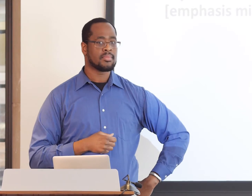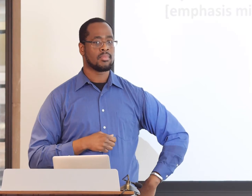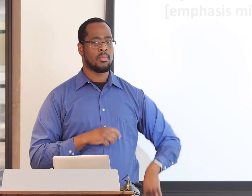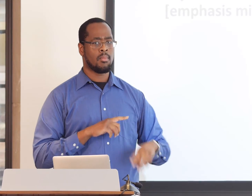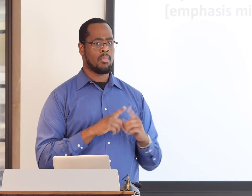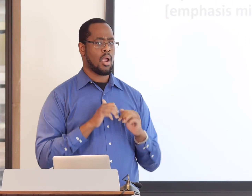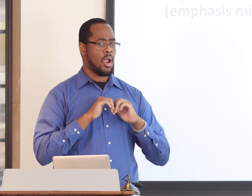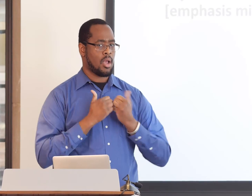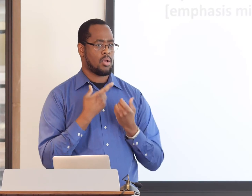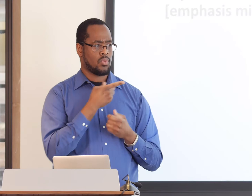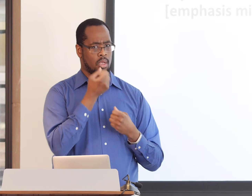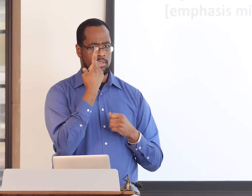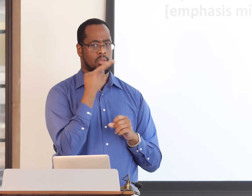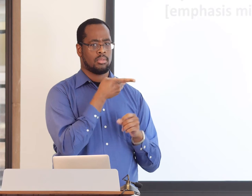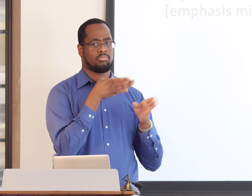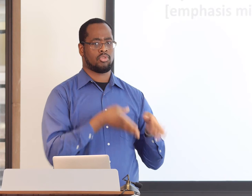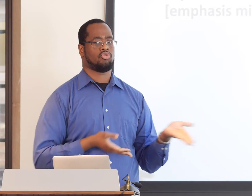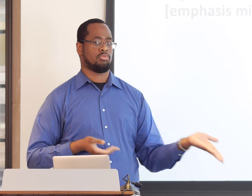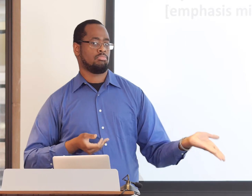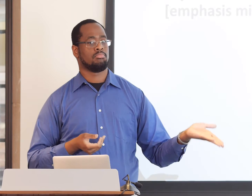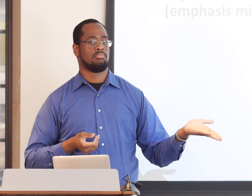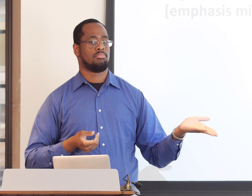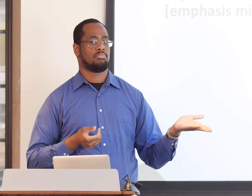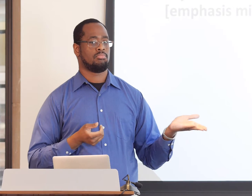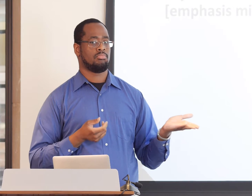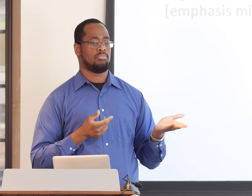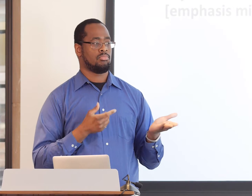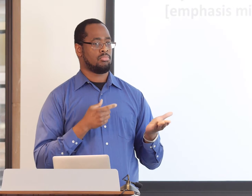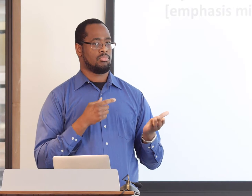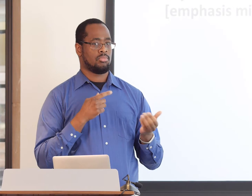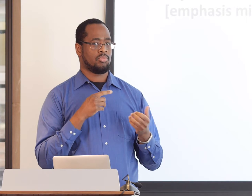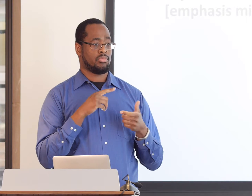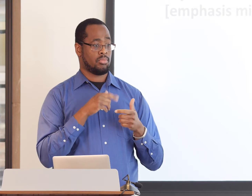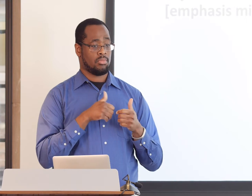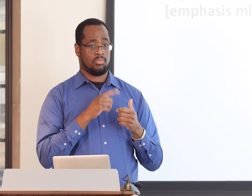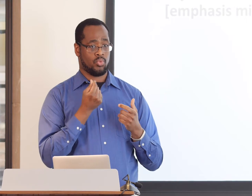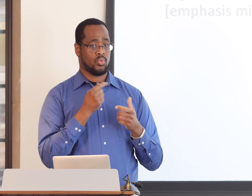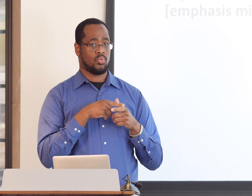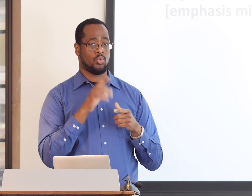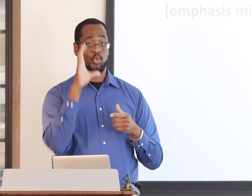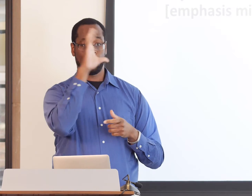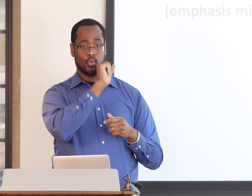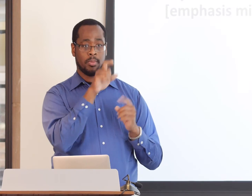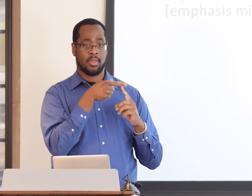If you meet a person for the first time and they speak the same language as you, you know that you'll be able to communicate.